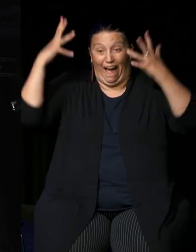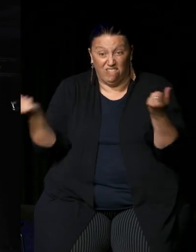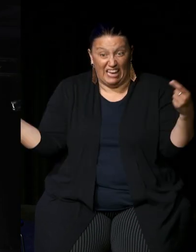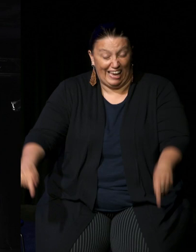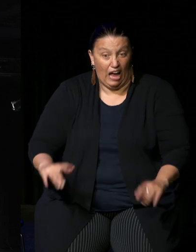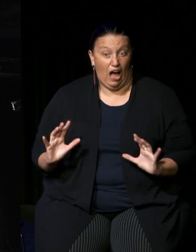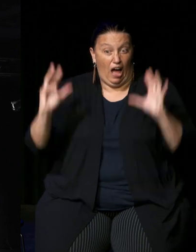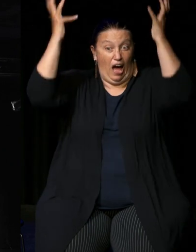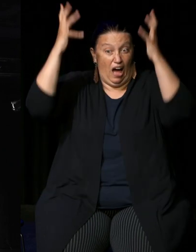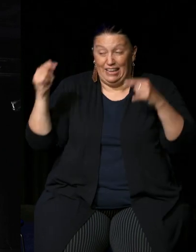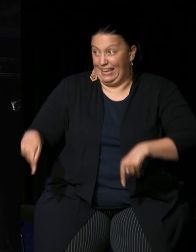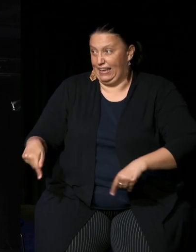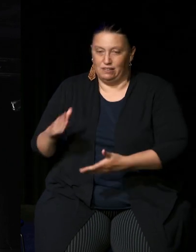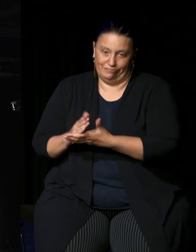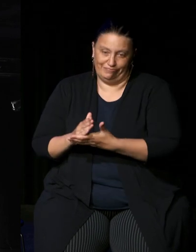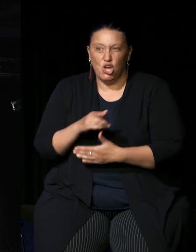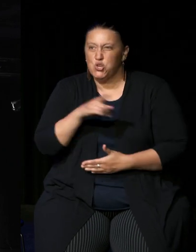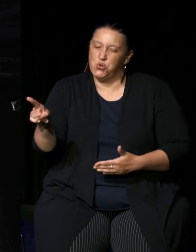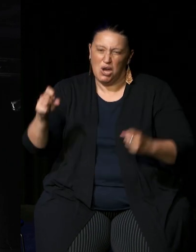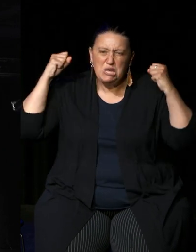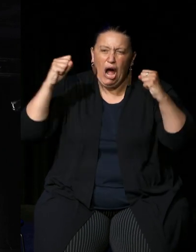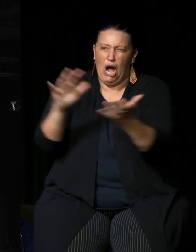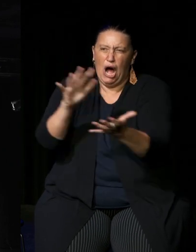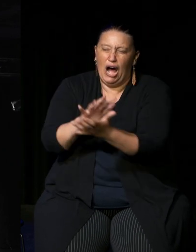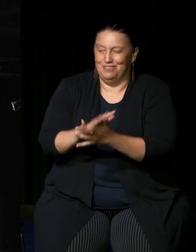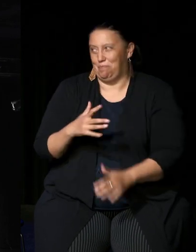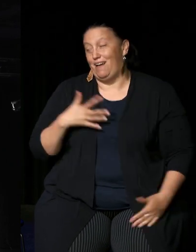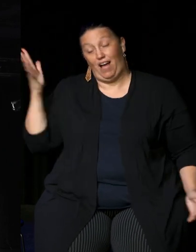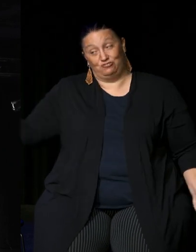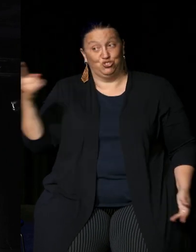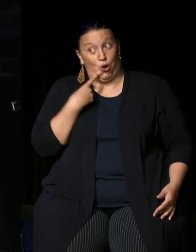was here in person and you didn't disappoint me so yeah thank him for being part of this